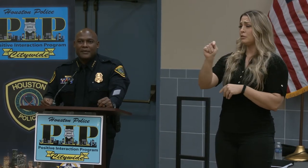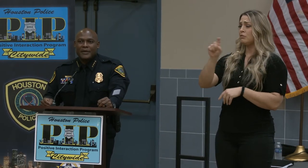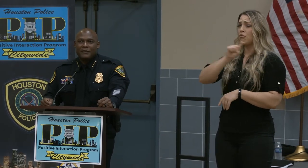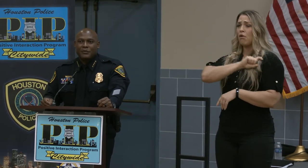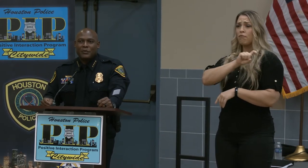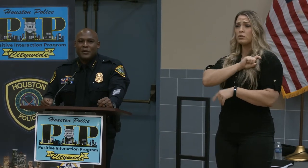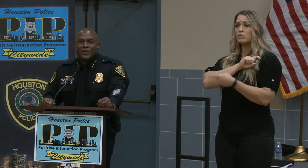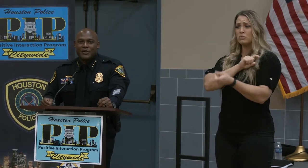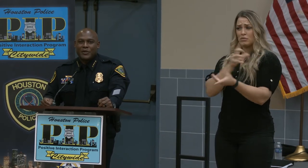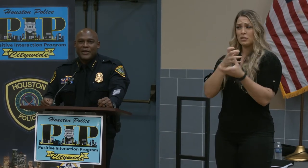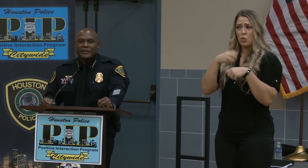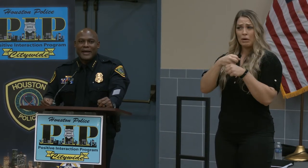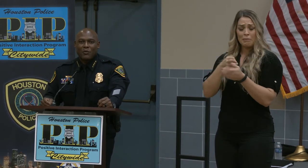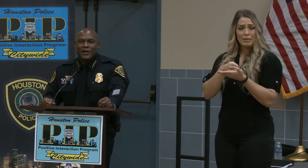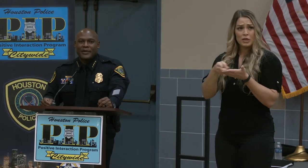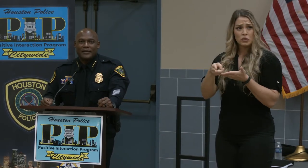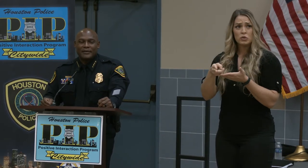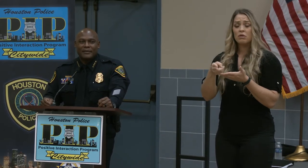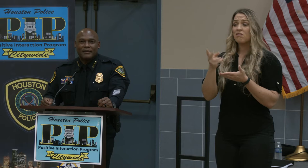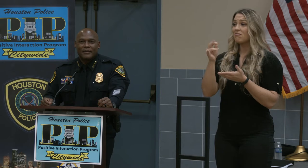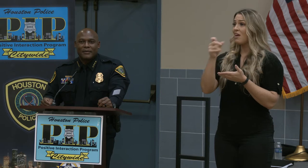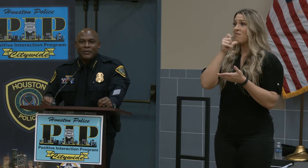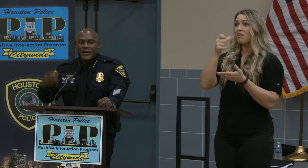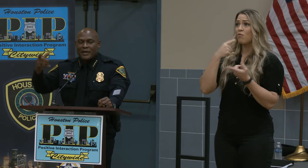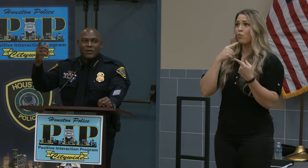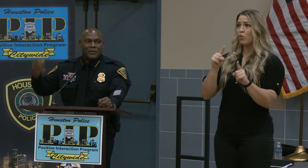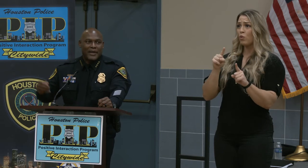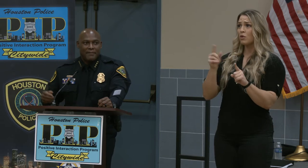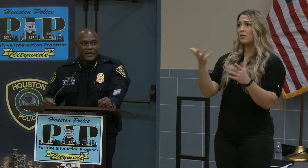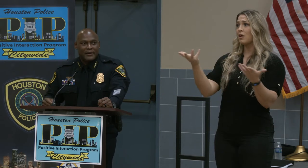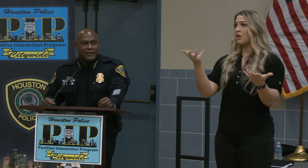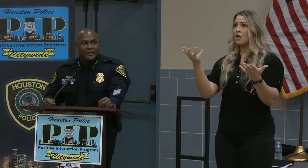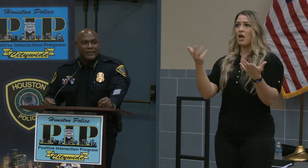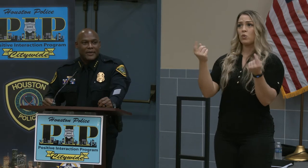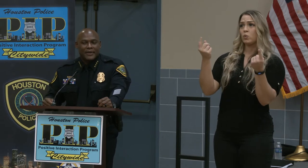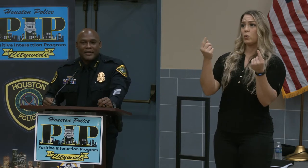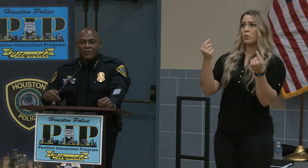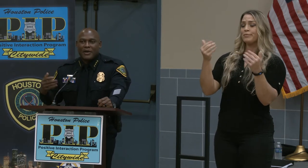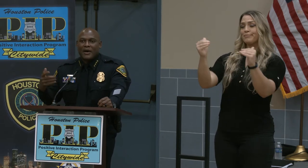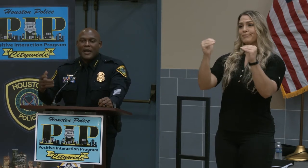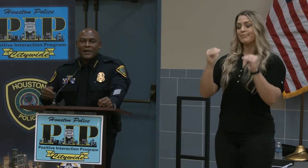if what we're doing is not working, we've got to go to plan B because I want all our